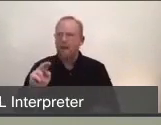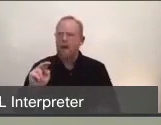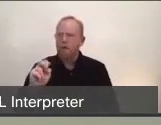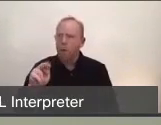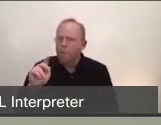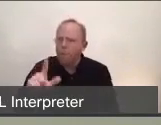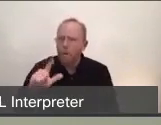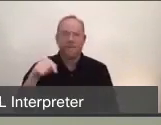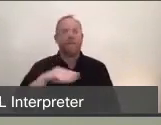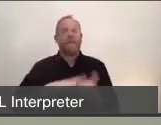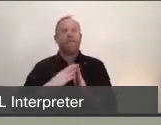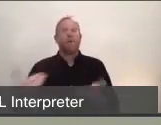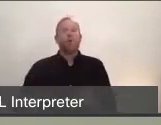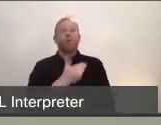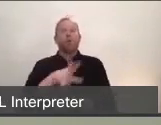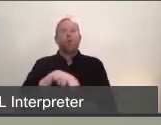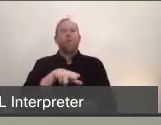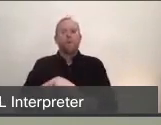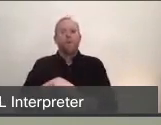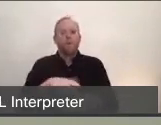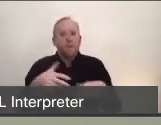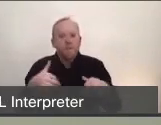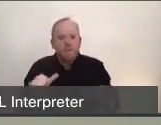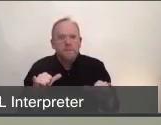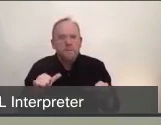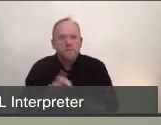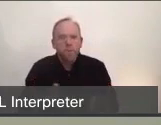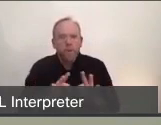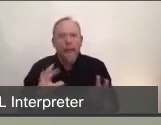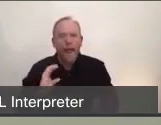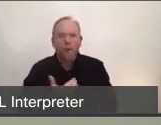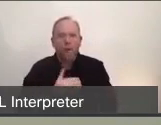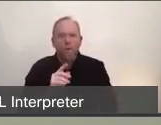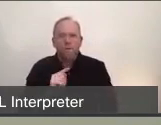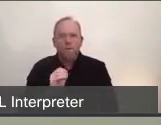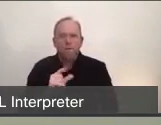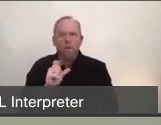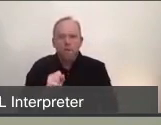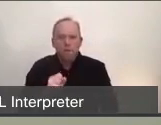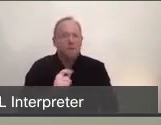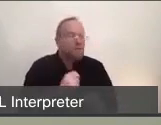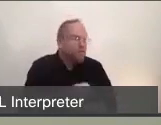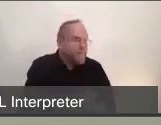because we still need to buy time to develop and discover tools